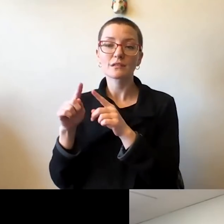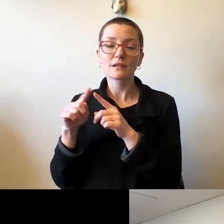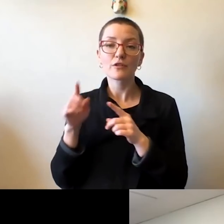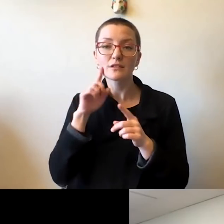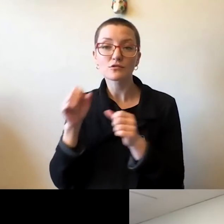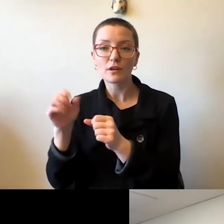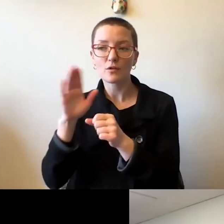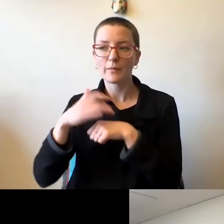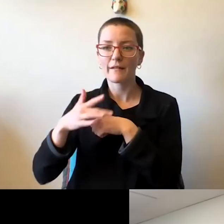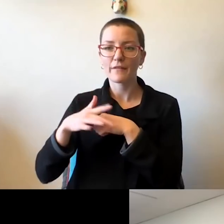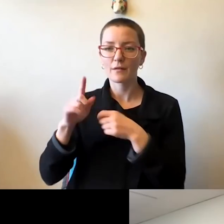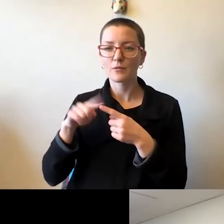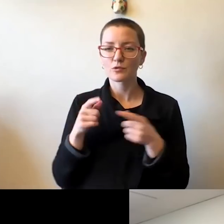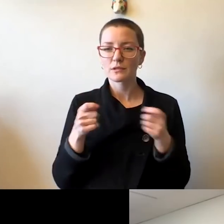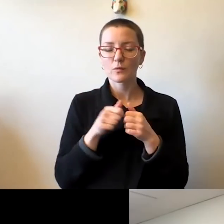with this stressful period for all of us.